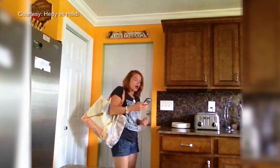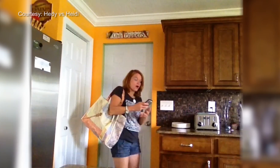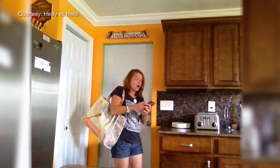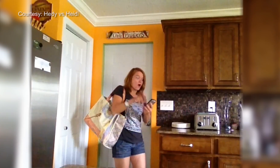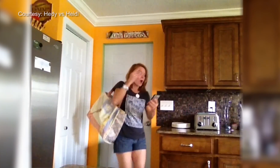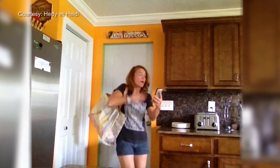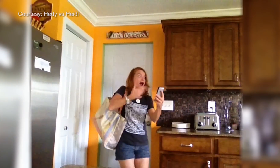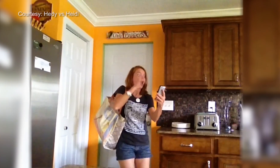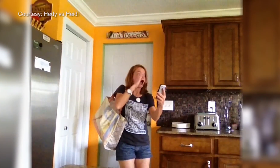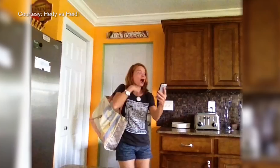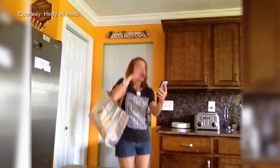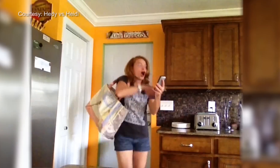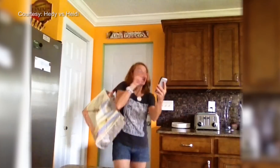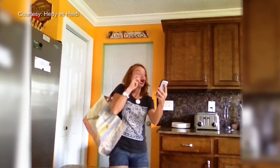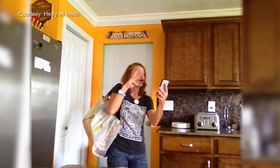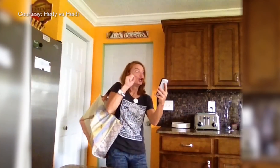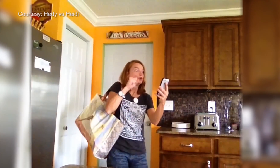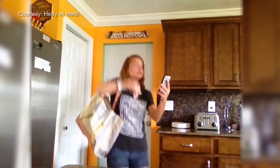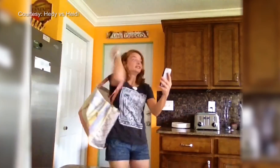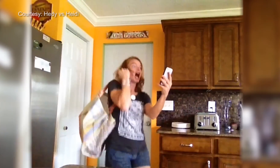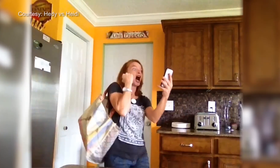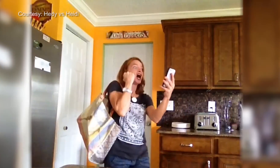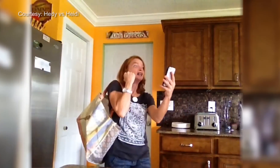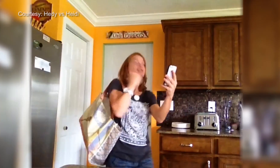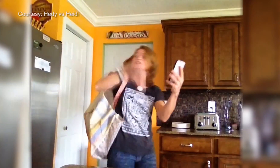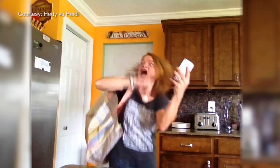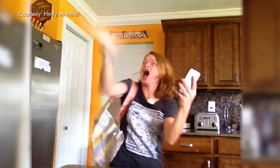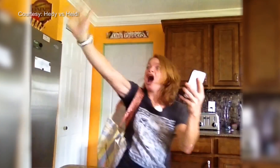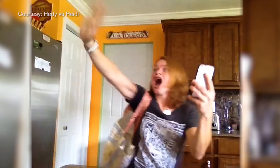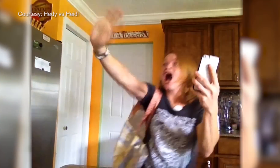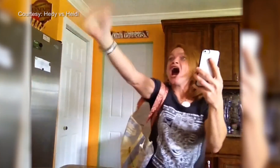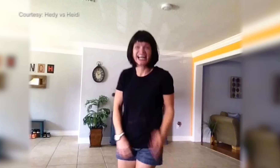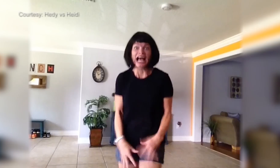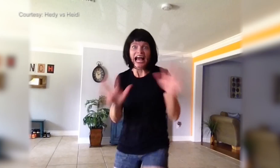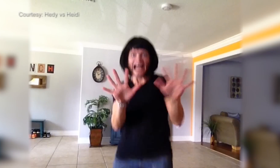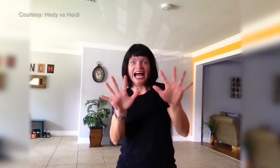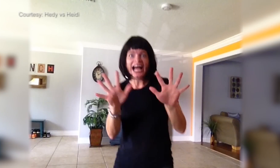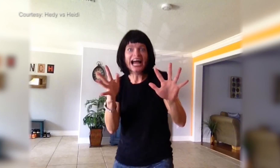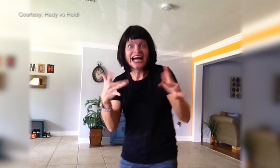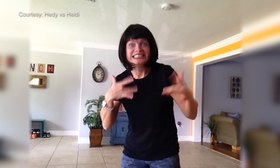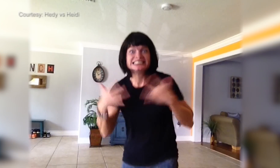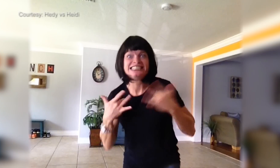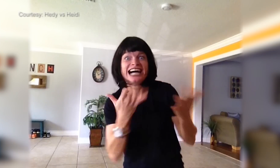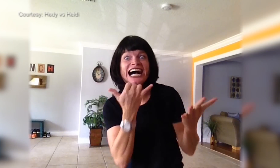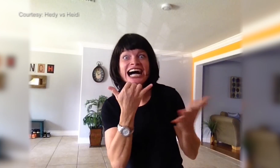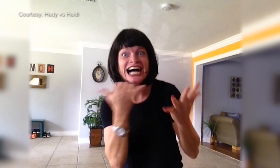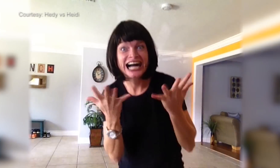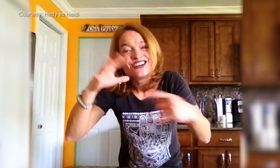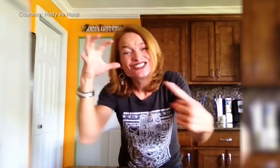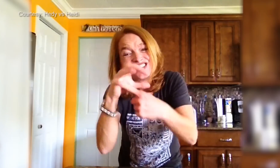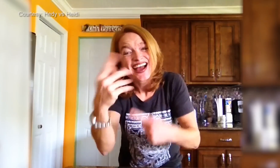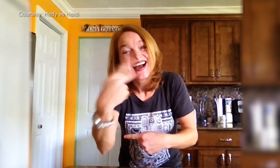Ohmigod!!! Look at this news!! YES! Hey Hedy! What?! What’s exciting? Is something wrong?